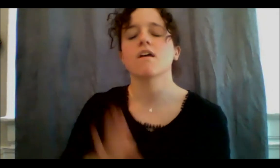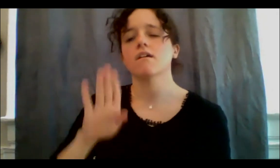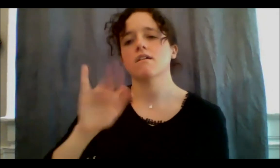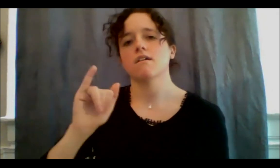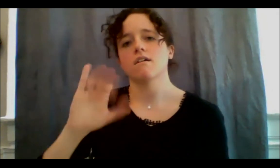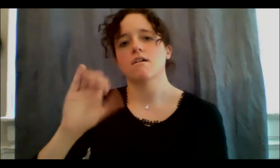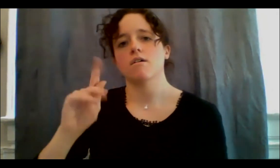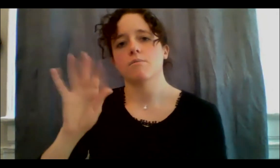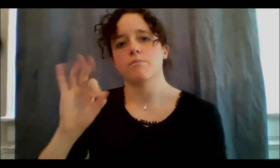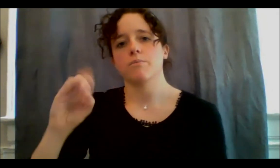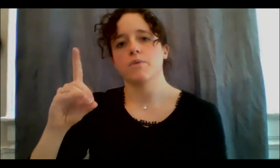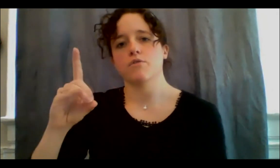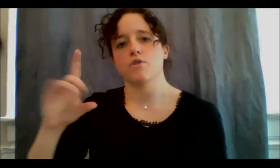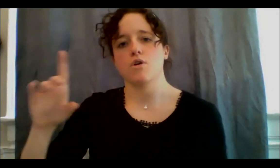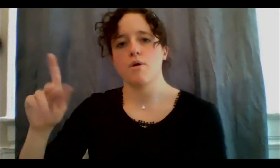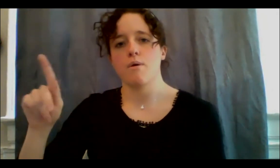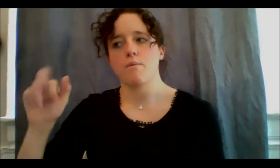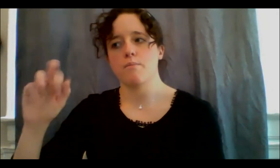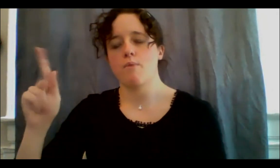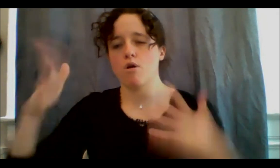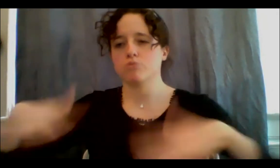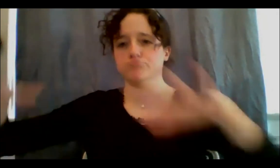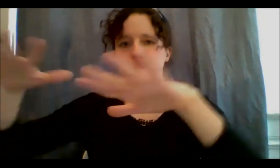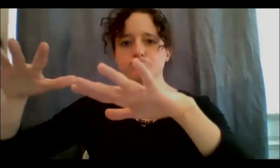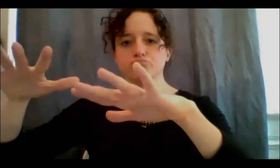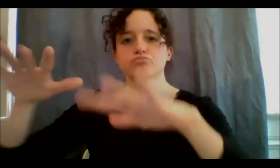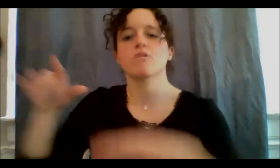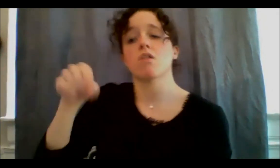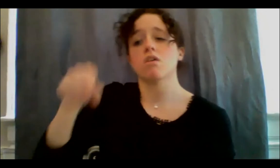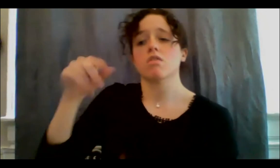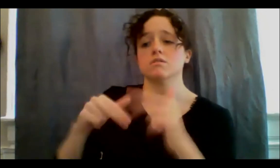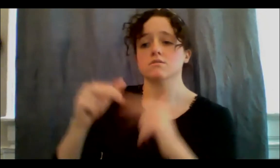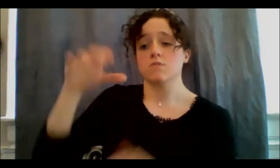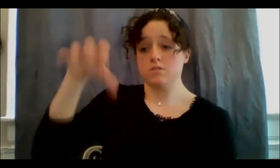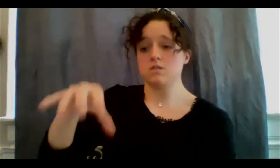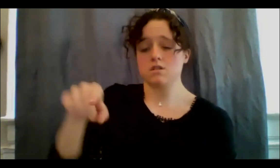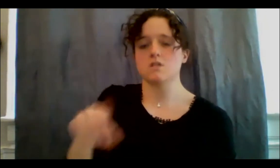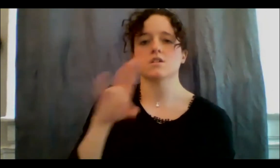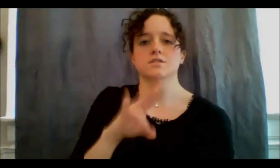and it sits right there at 77 Bloor Street West, and there we've created, through the